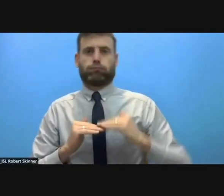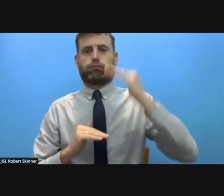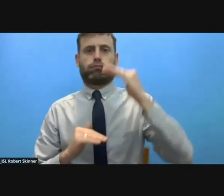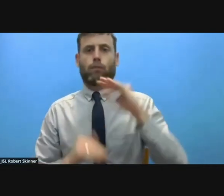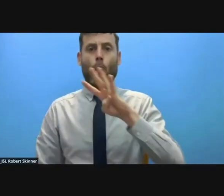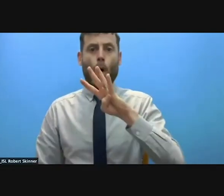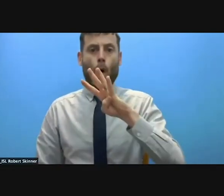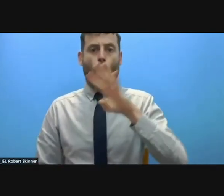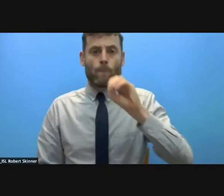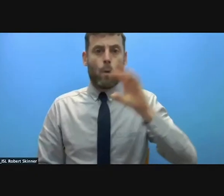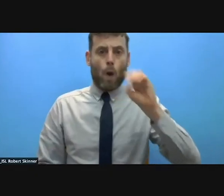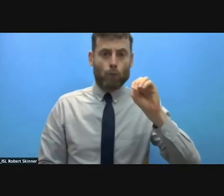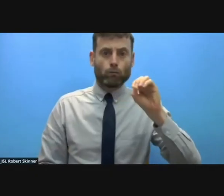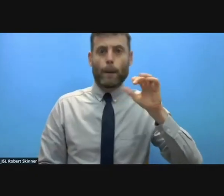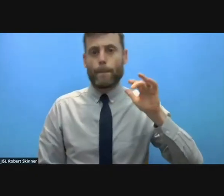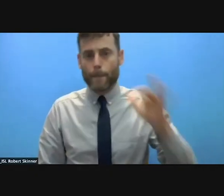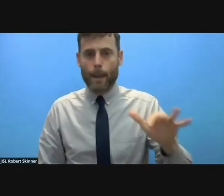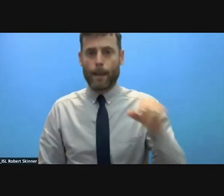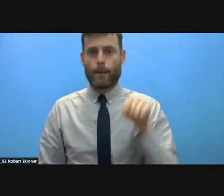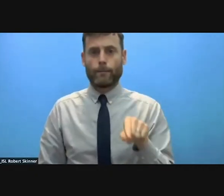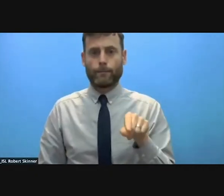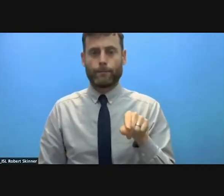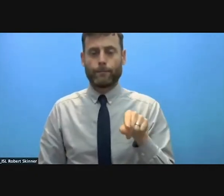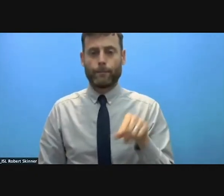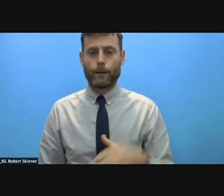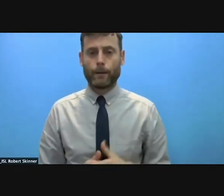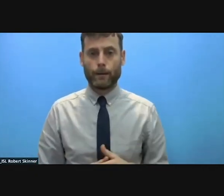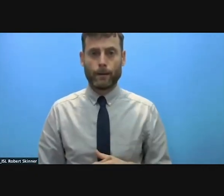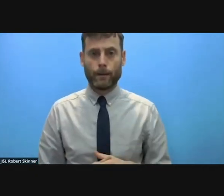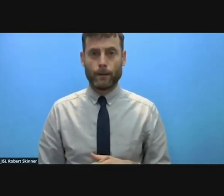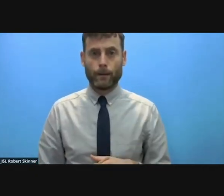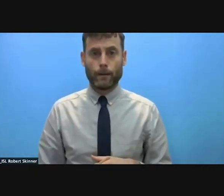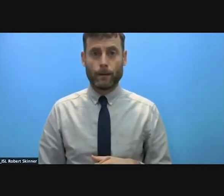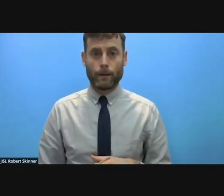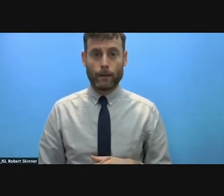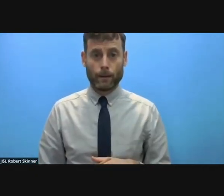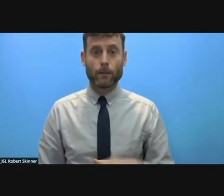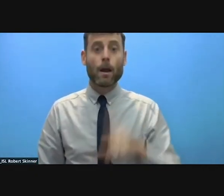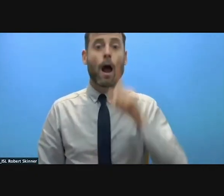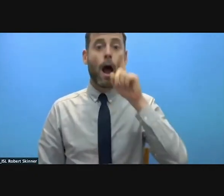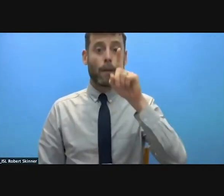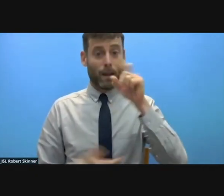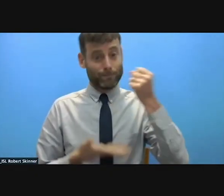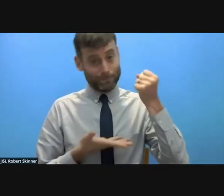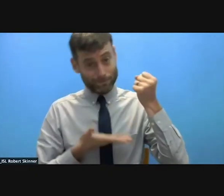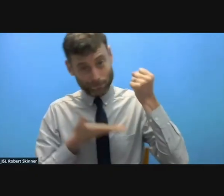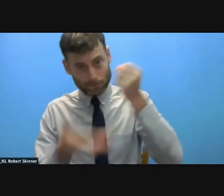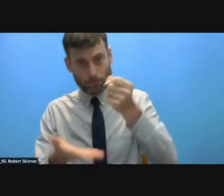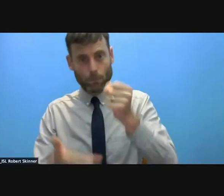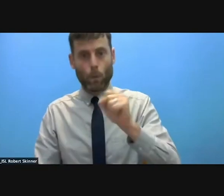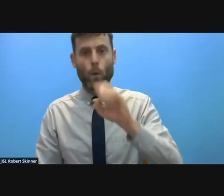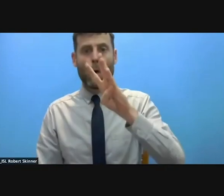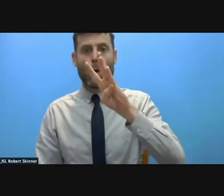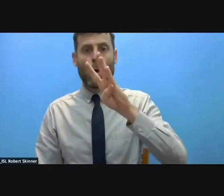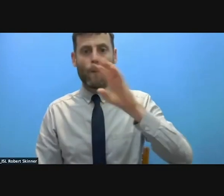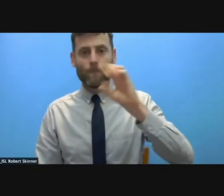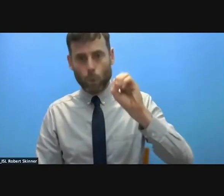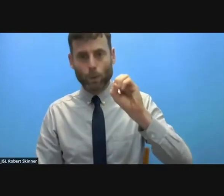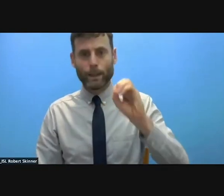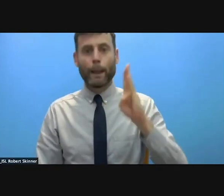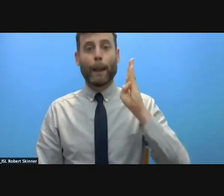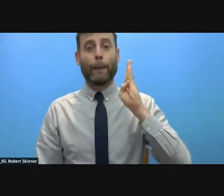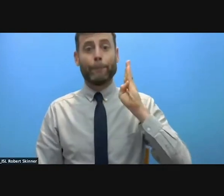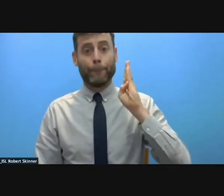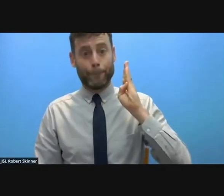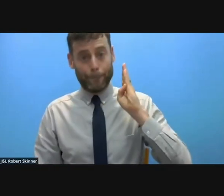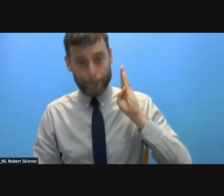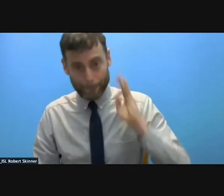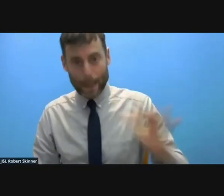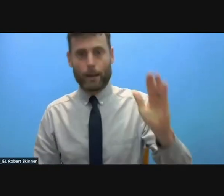And the requirements to address these needs were 40 billion dollars U.S. A new report of NRC showed